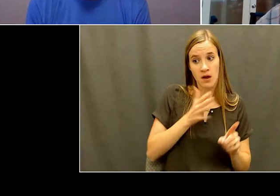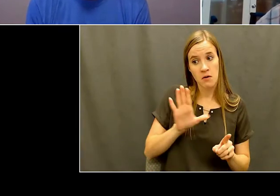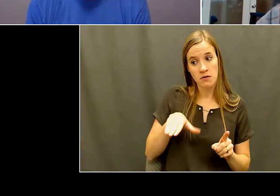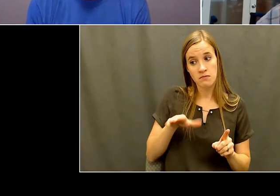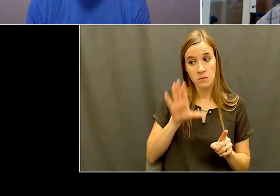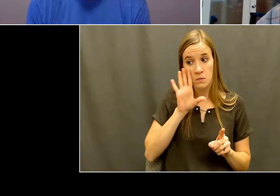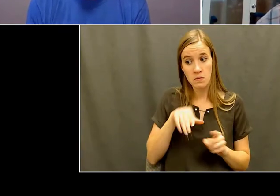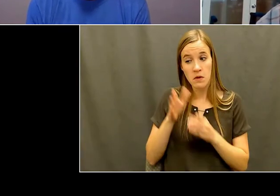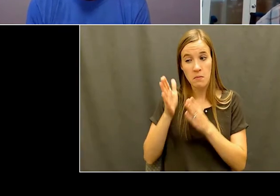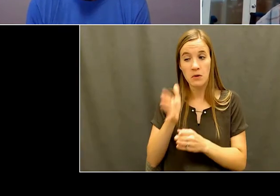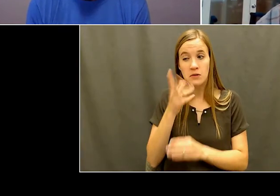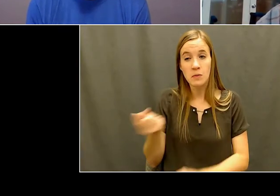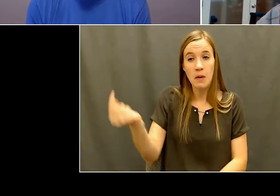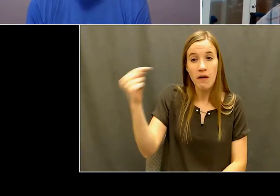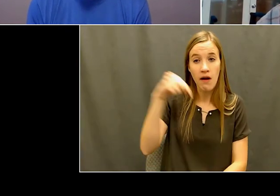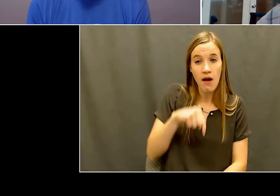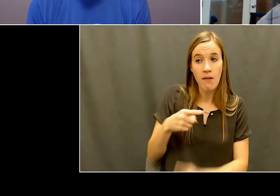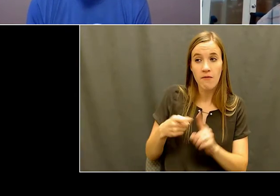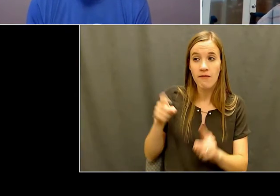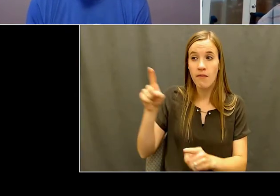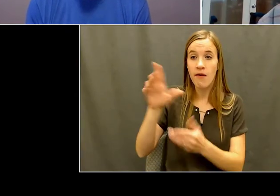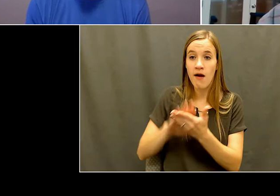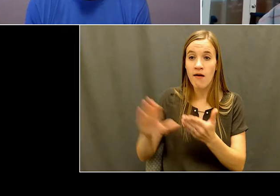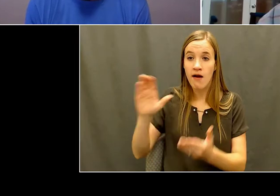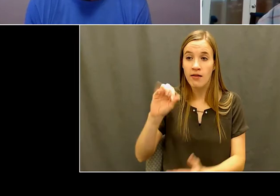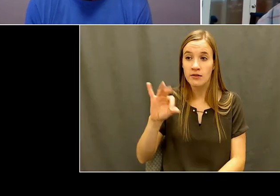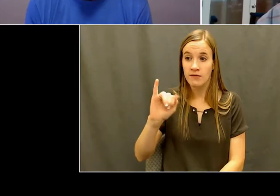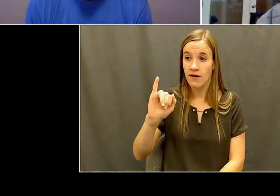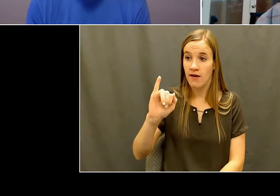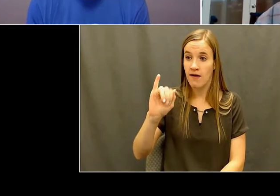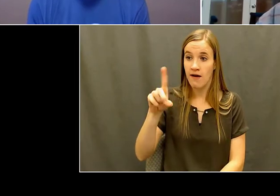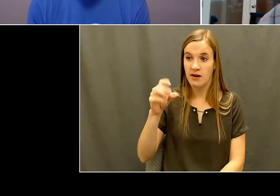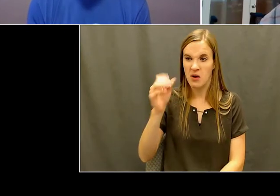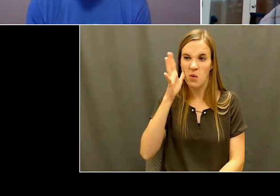the College of Idaho, and you should go. So she knew my, our